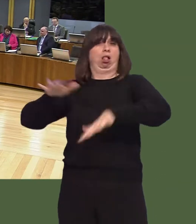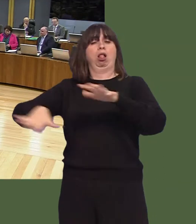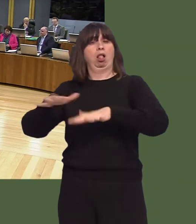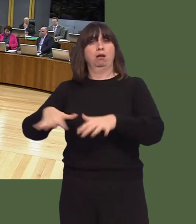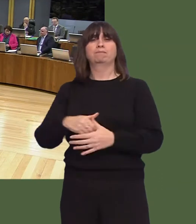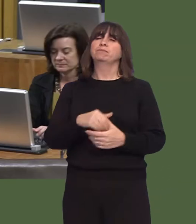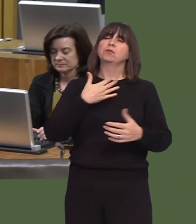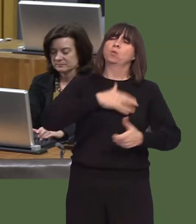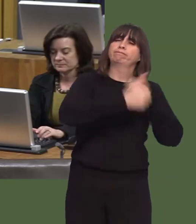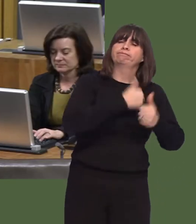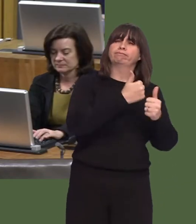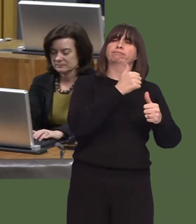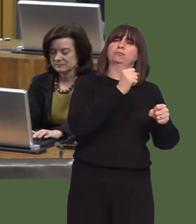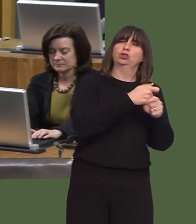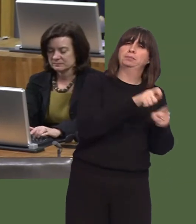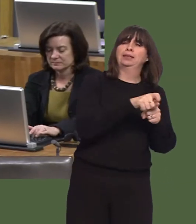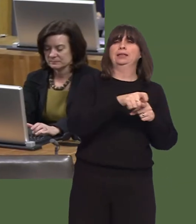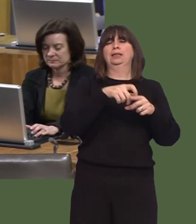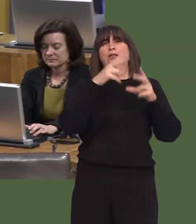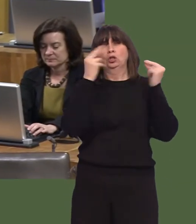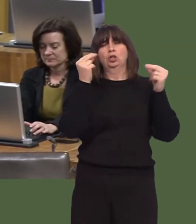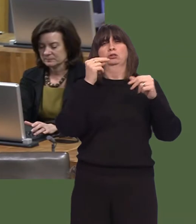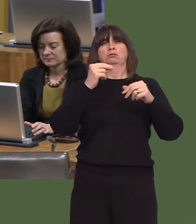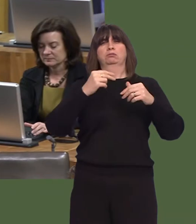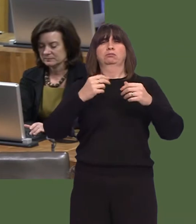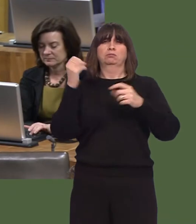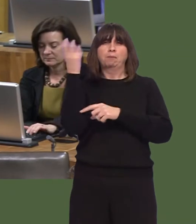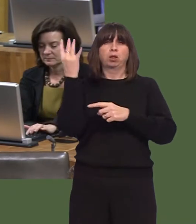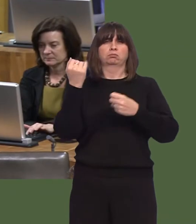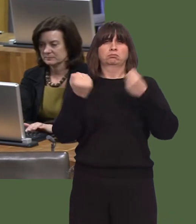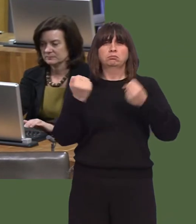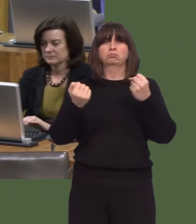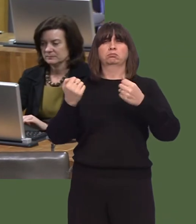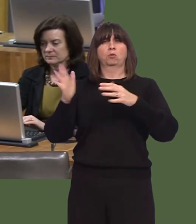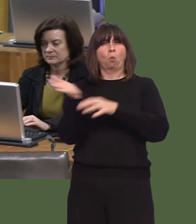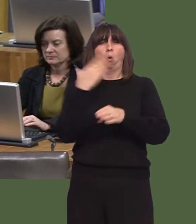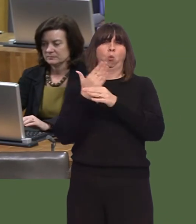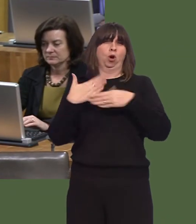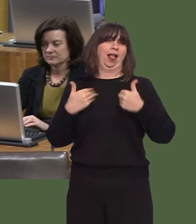GPs, the paramedics, hospitals and social careófor their remarkable efforts in responding to these pressures.